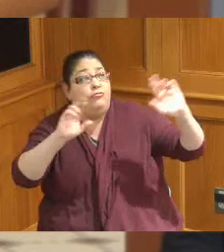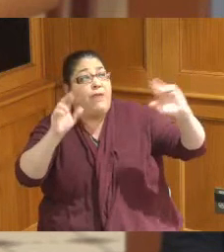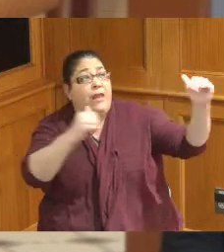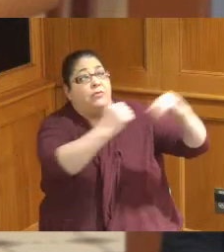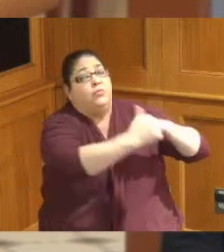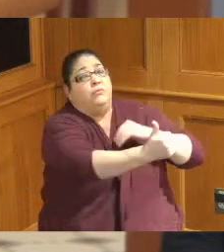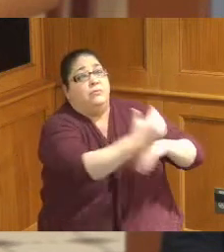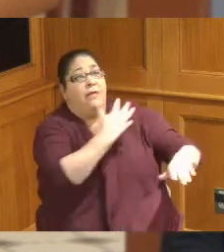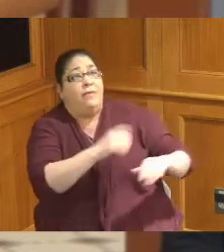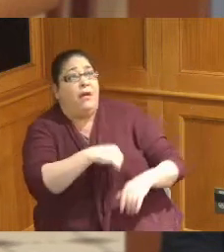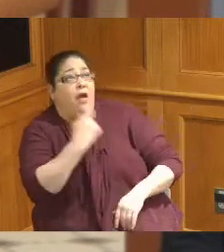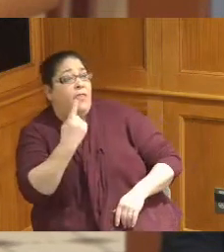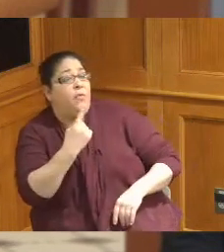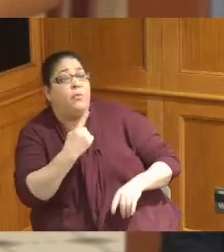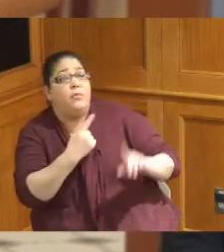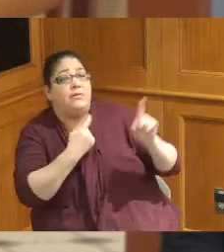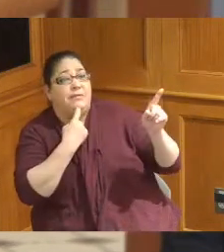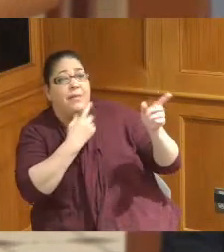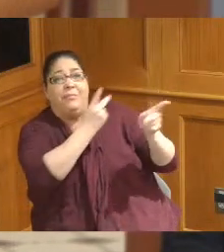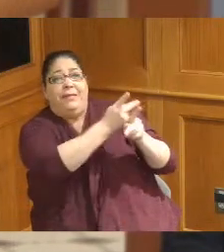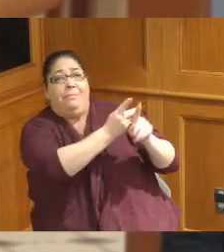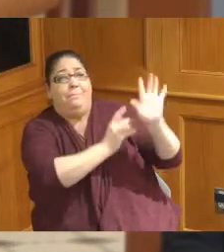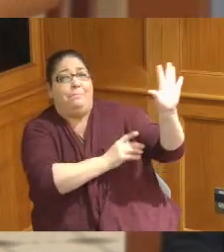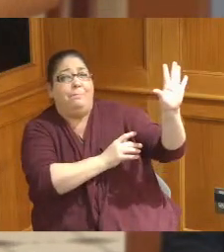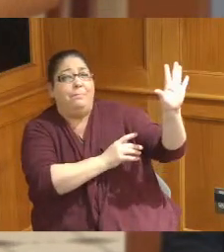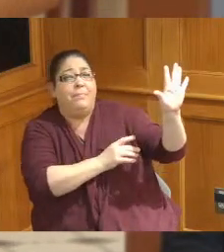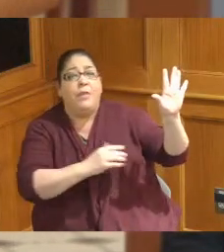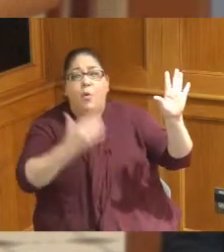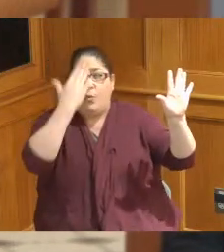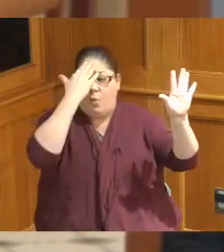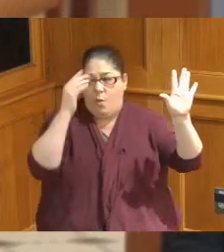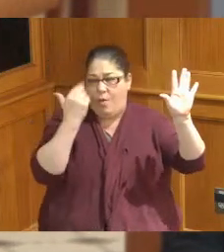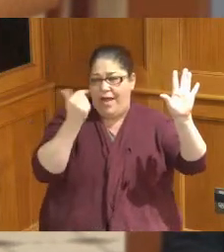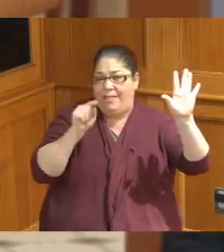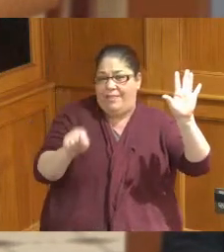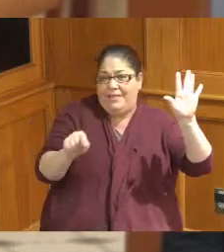the manufacturer to keep it there until we know why this failed we're going to hook up the old